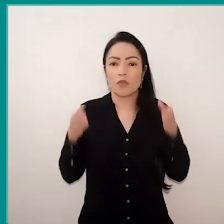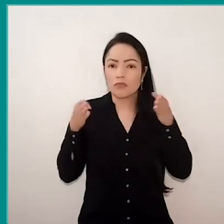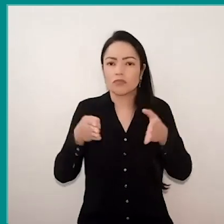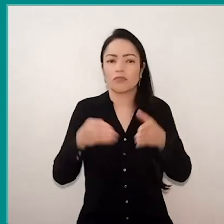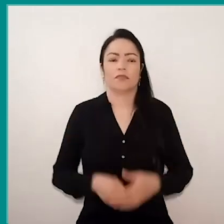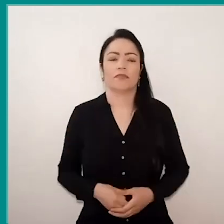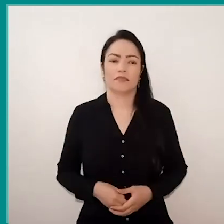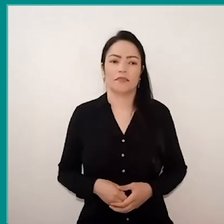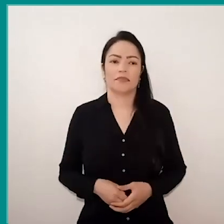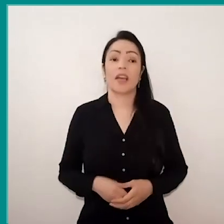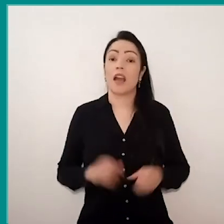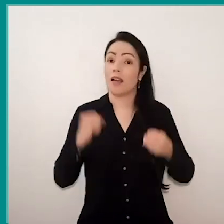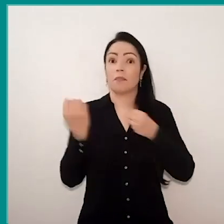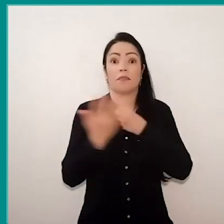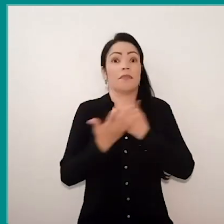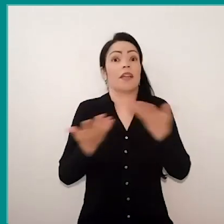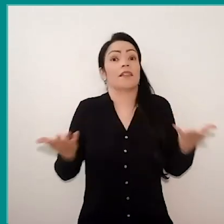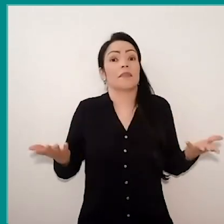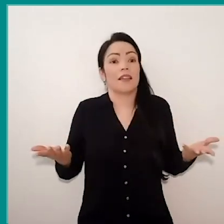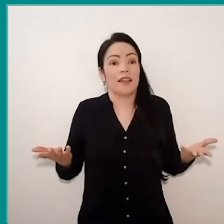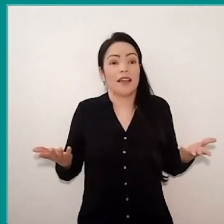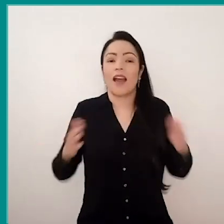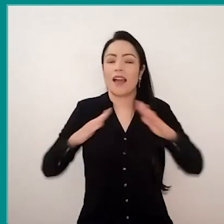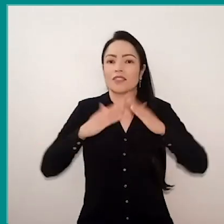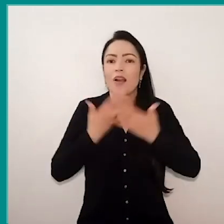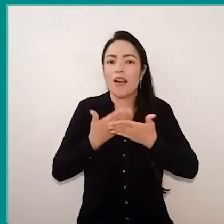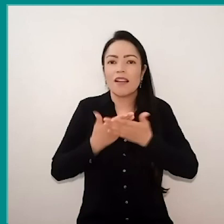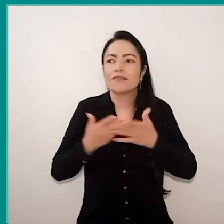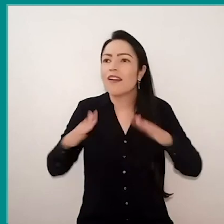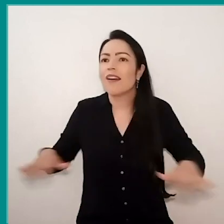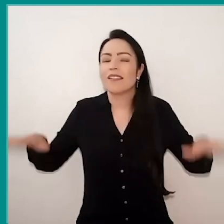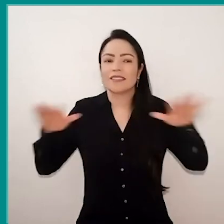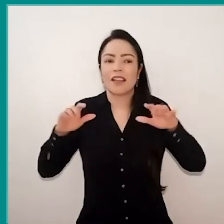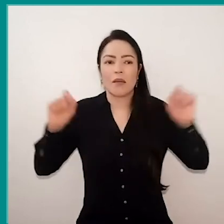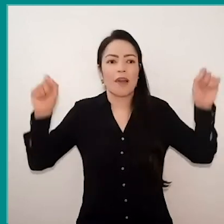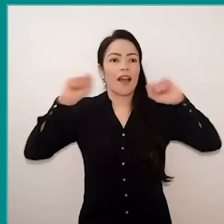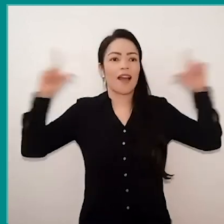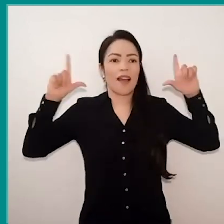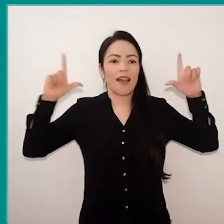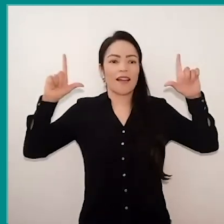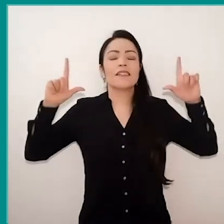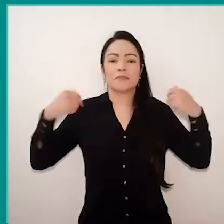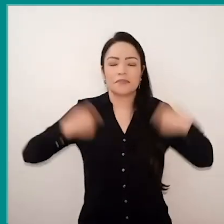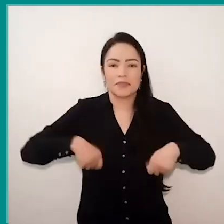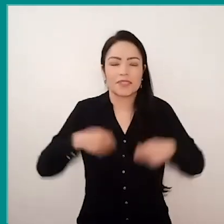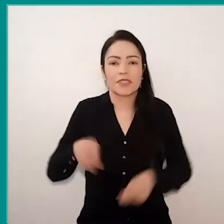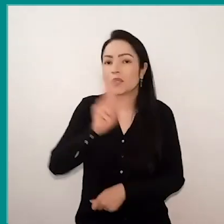With the pandemic, the school, as a whole, seems to have woken up for the need to use technologies